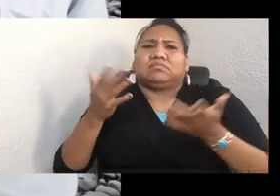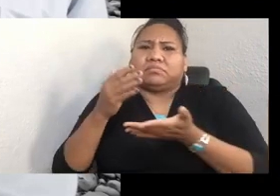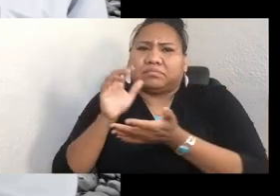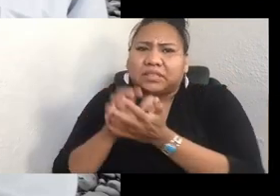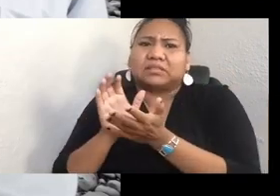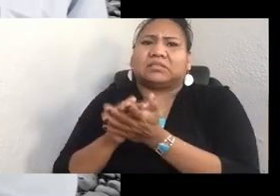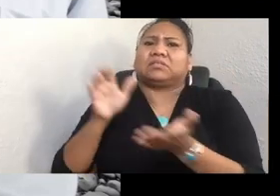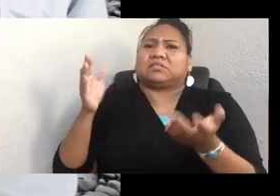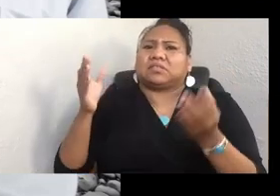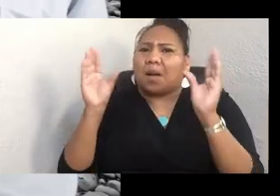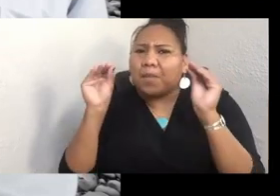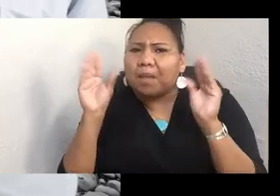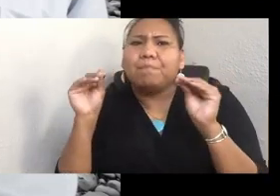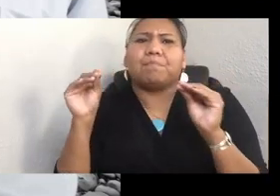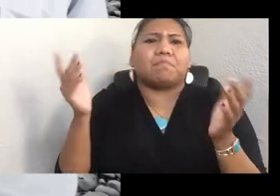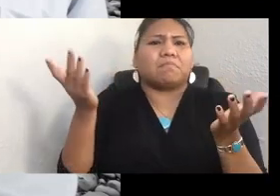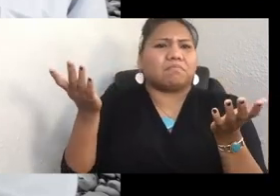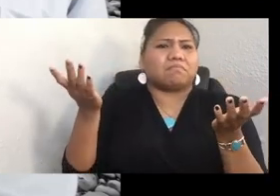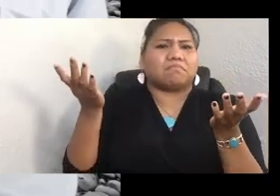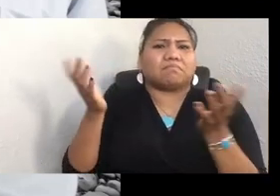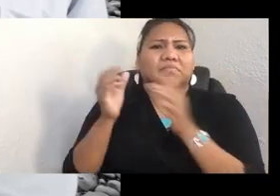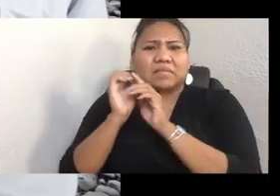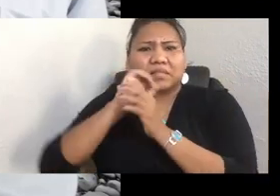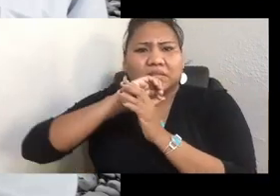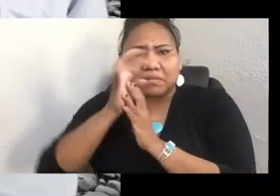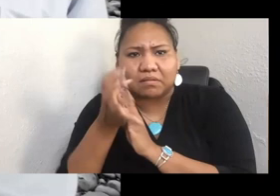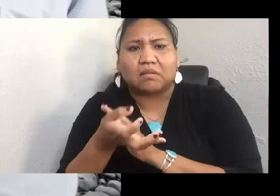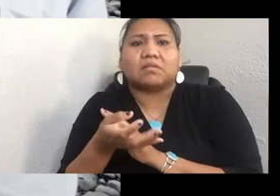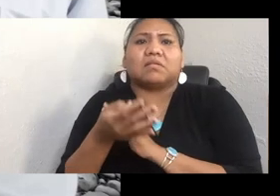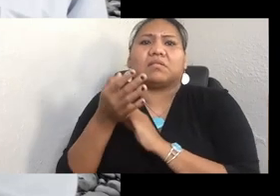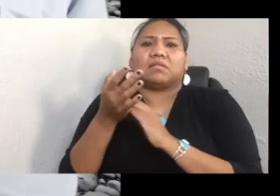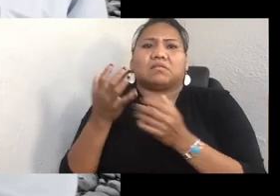Everything that we gather is our food of our people.